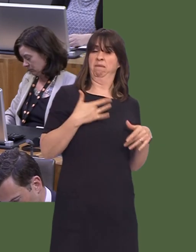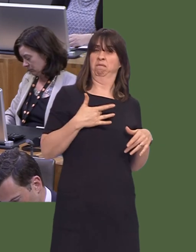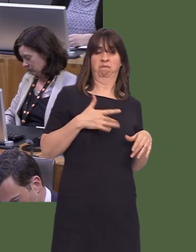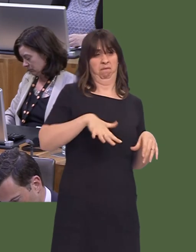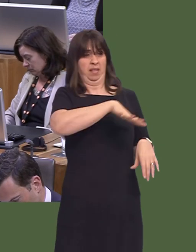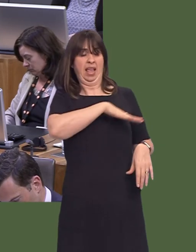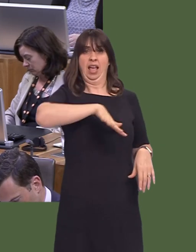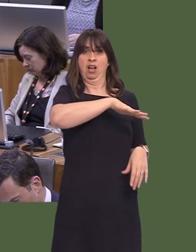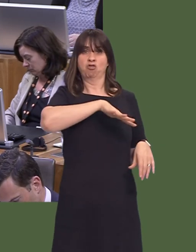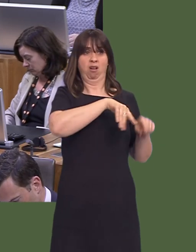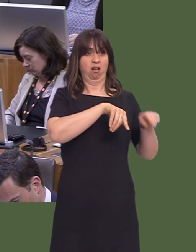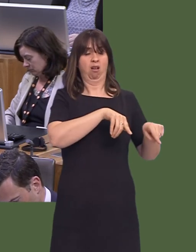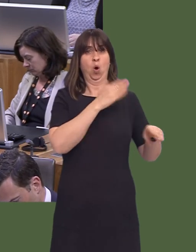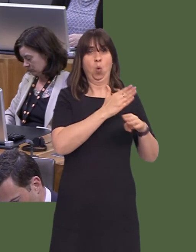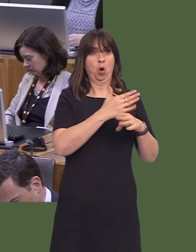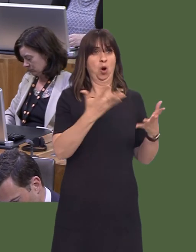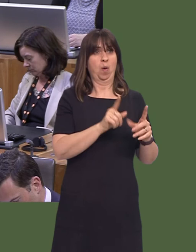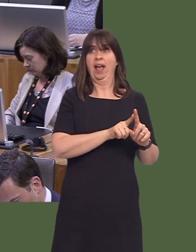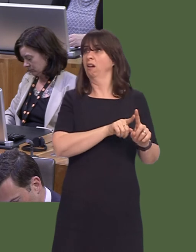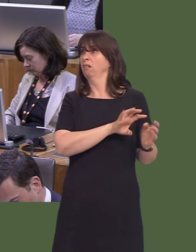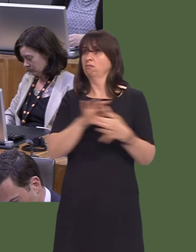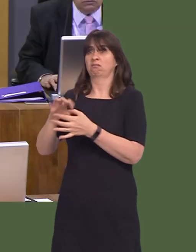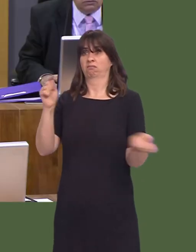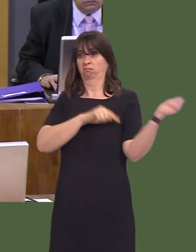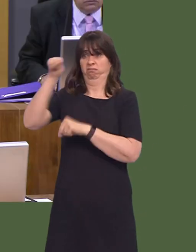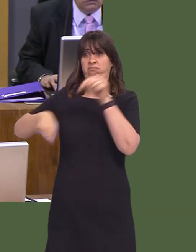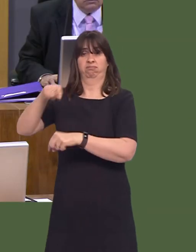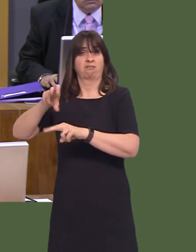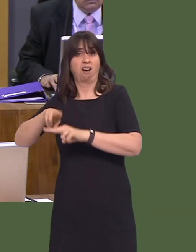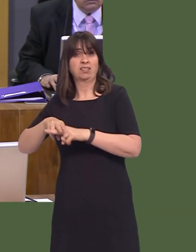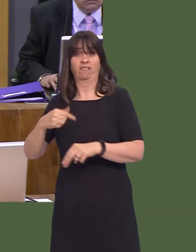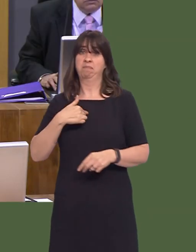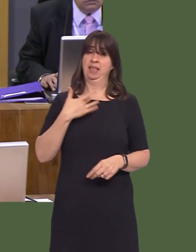are intertwined inextricably with Cardiff. I live 20 miles away from Cardiff, but I know